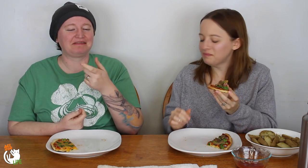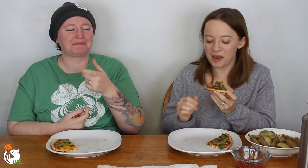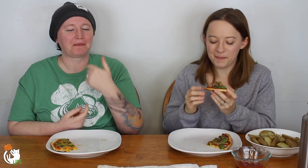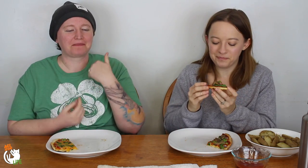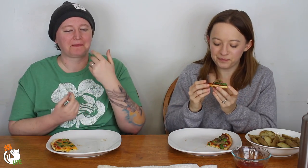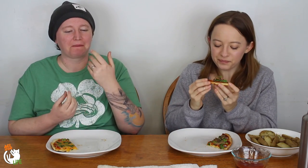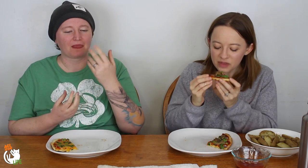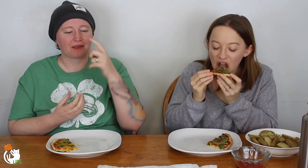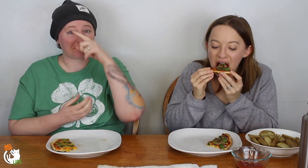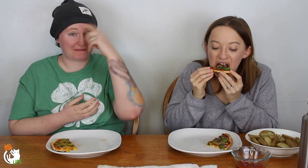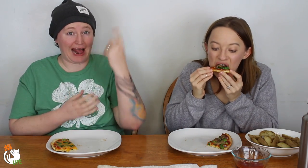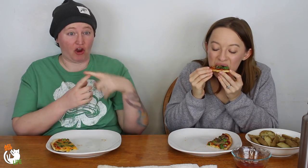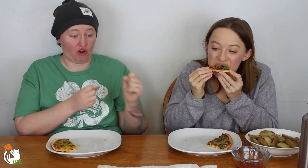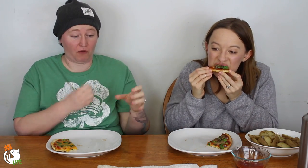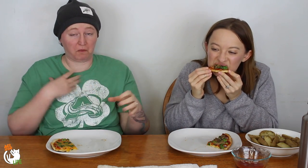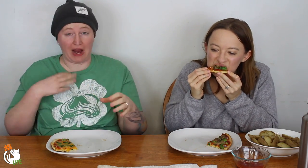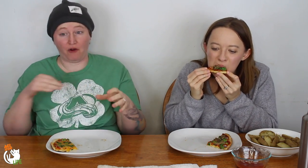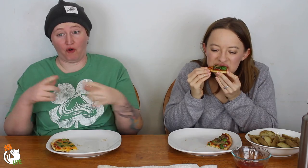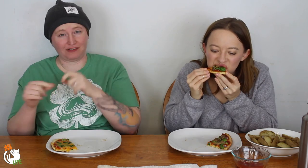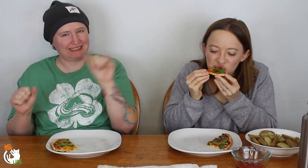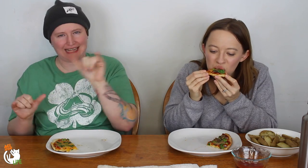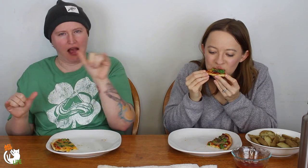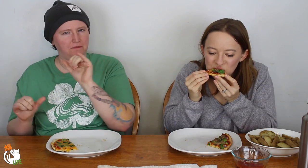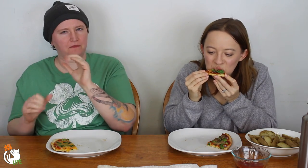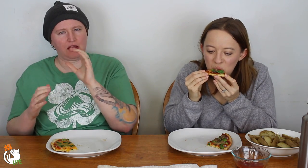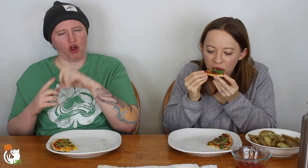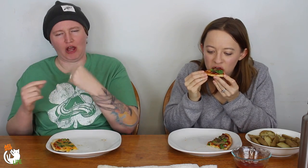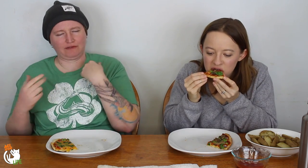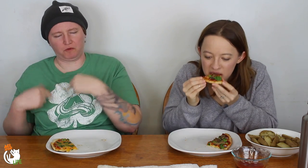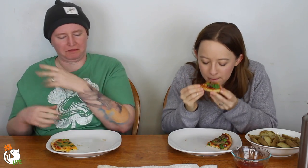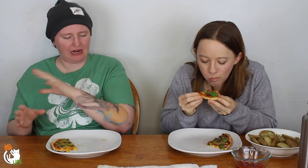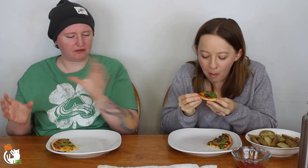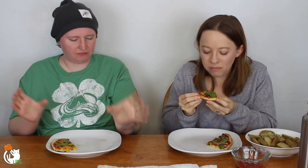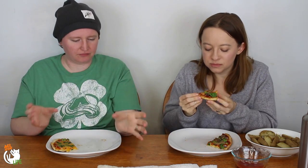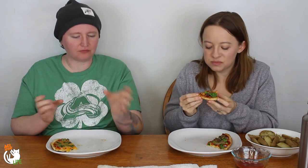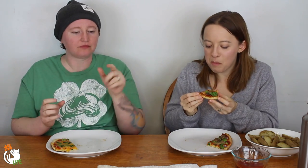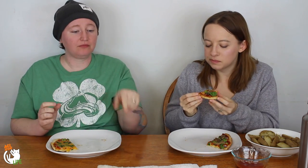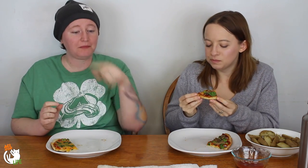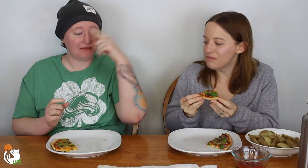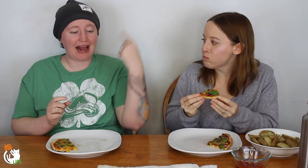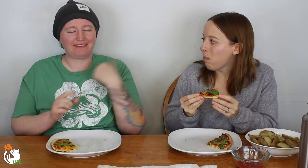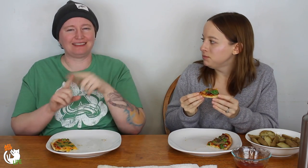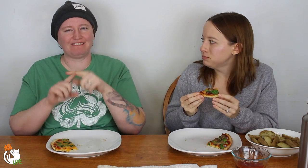It was really interesting. So, they had the black cards and the white cards. Same as Cards Against Humanity.